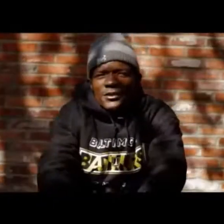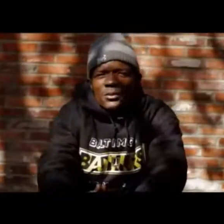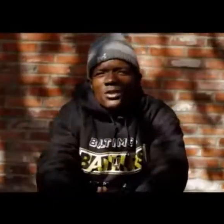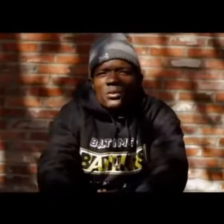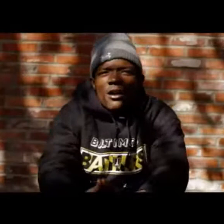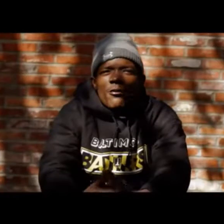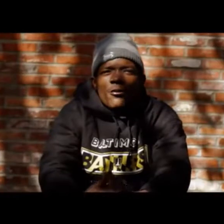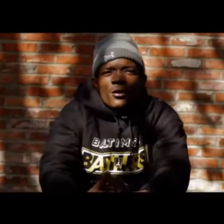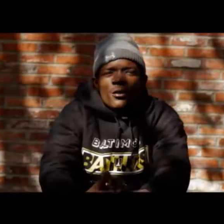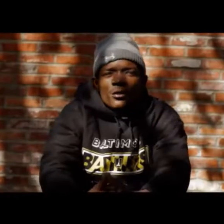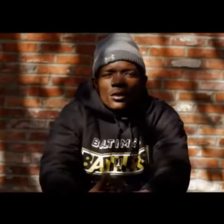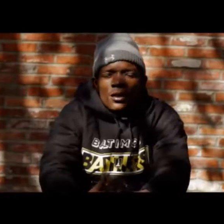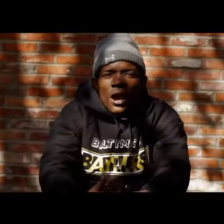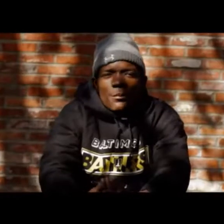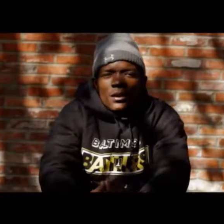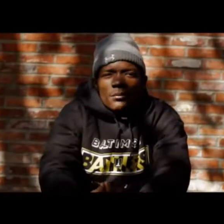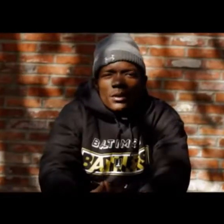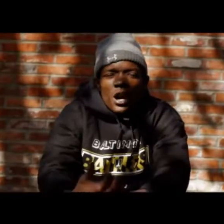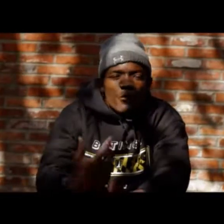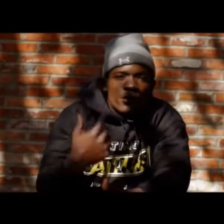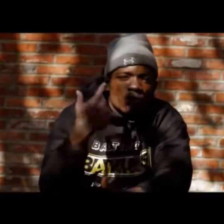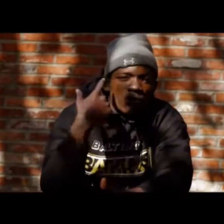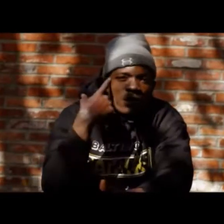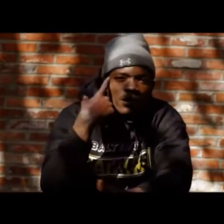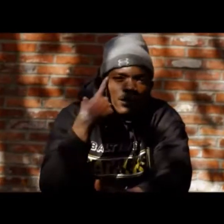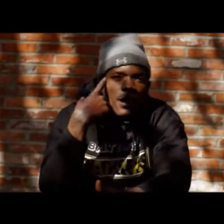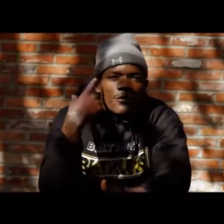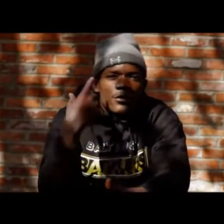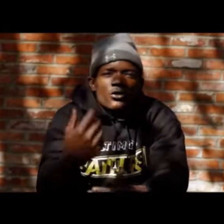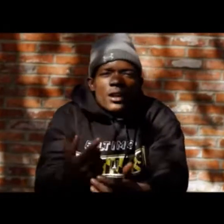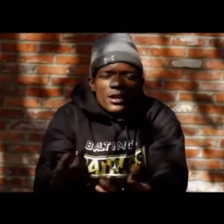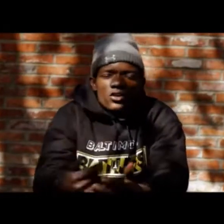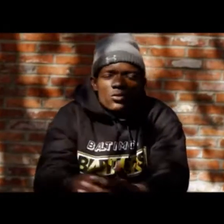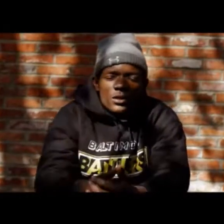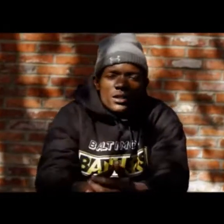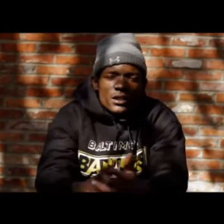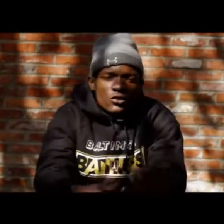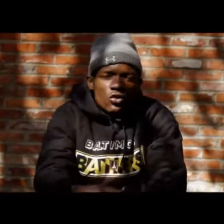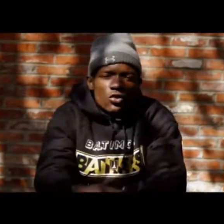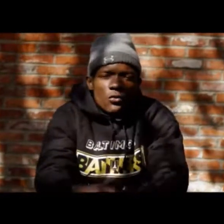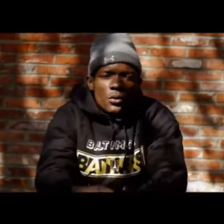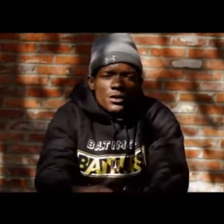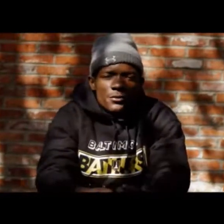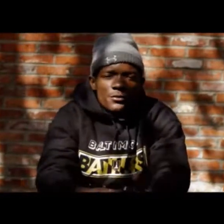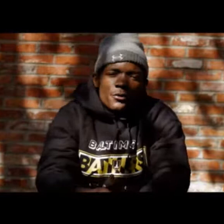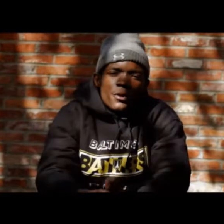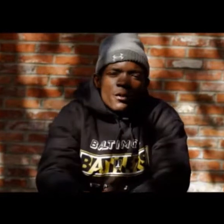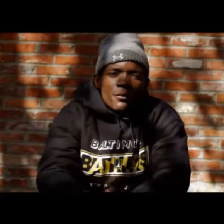me and my brother i'm like yo like trying to do something to get some money today or something he like yeah that's